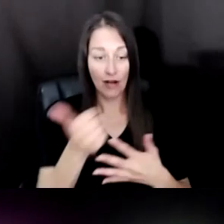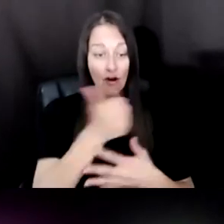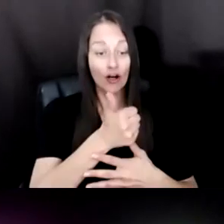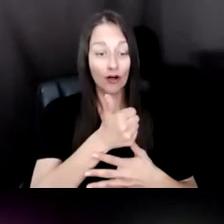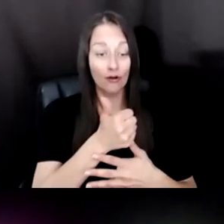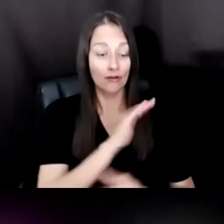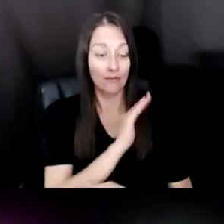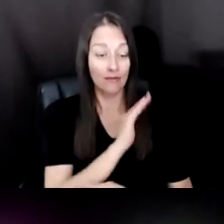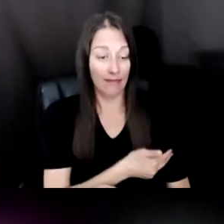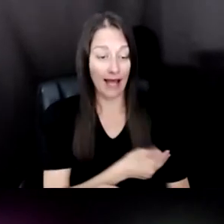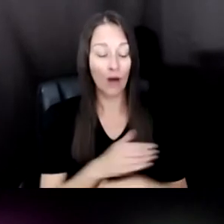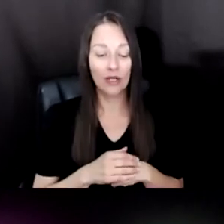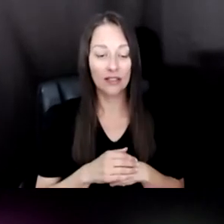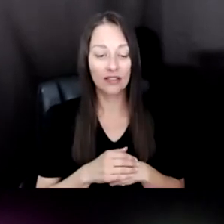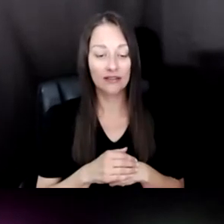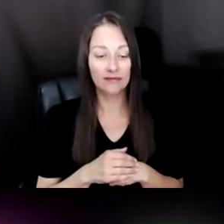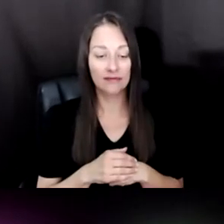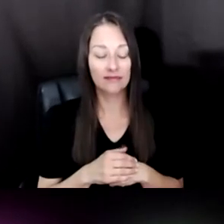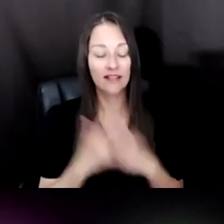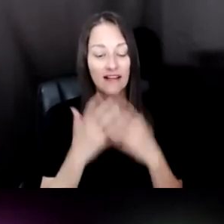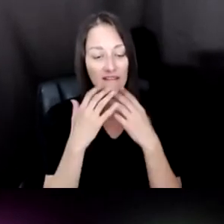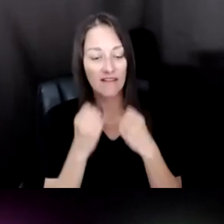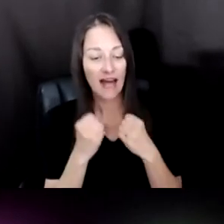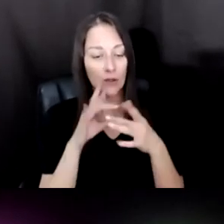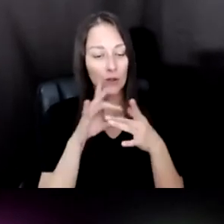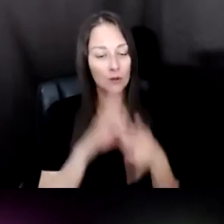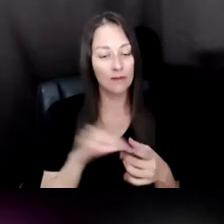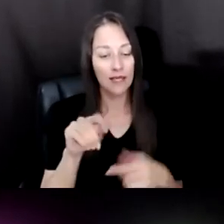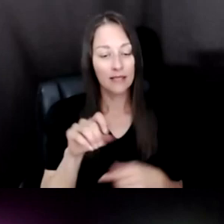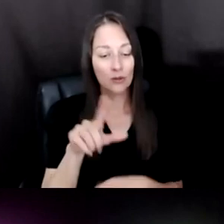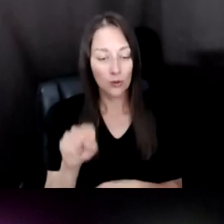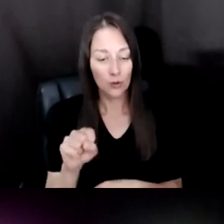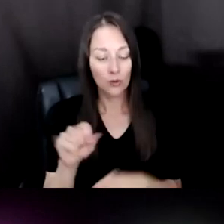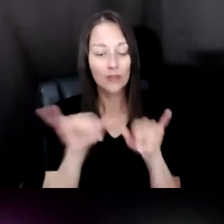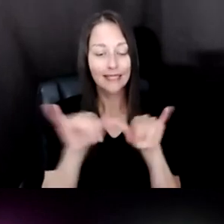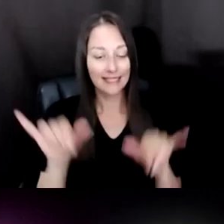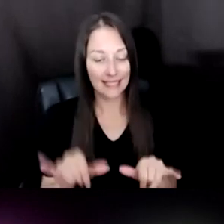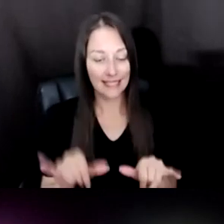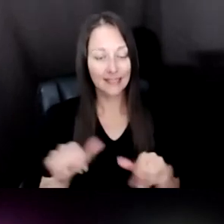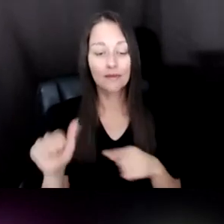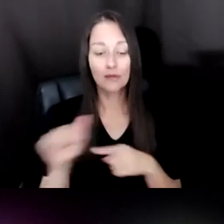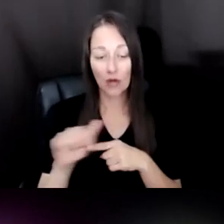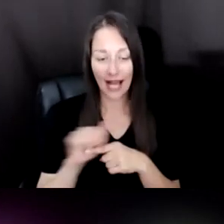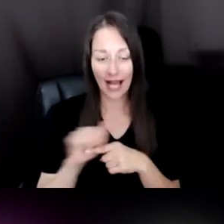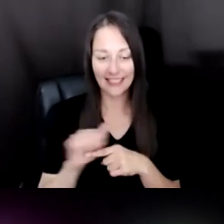VALUES, VALUES-BASED TOOLS AND SYSTEMS AND PRACTICES THAT ARE ROOTED IN JUSTICE AND CONSENT